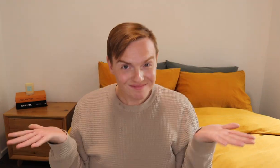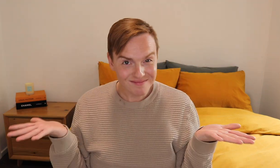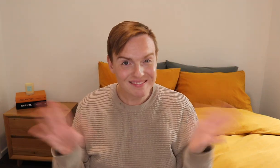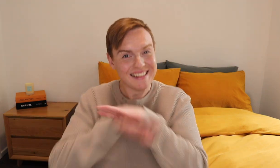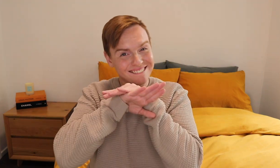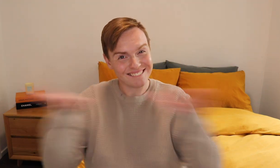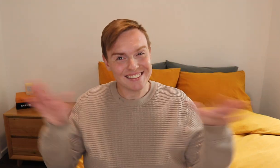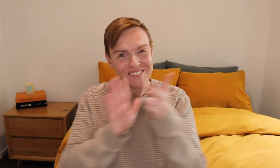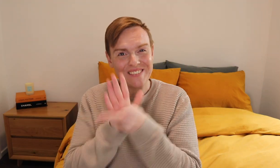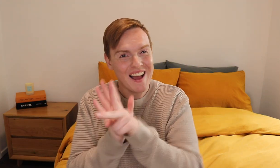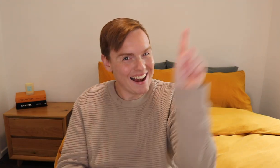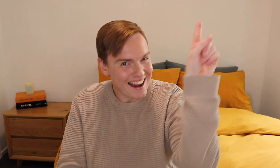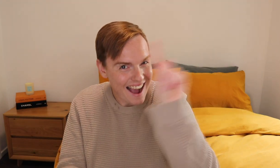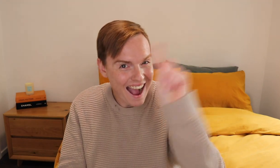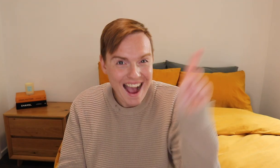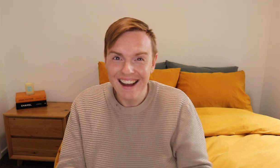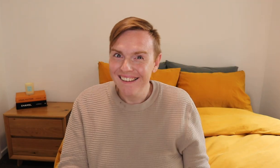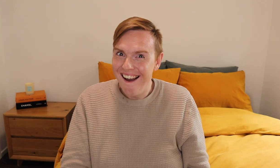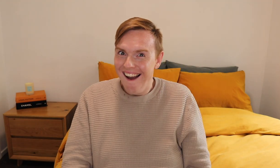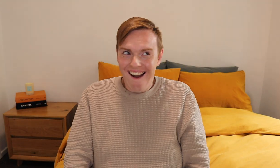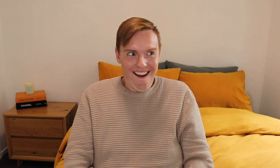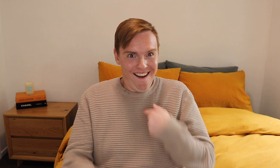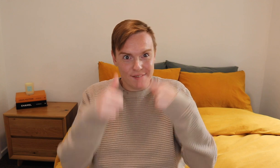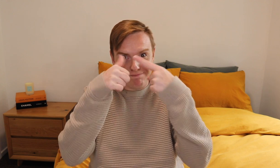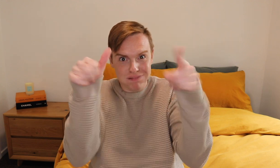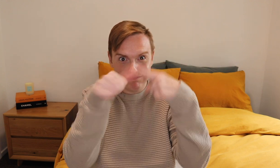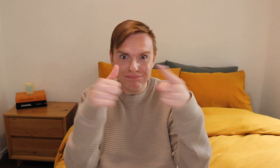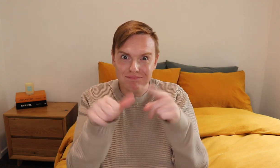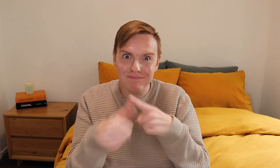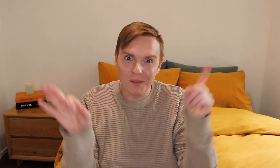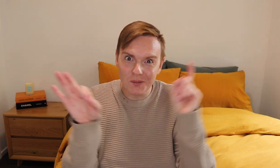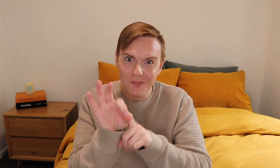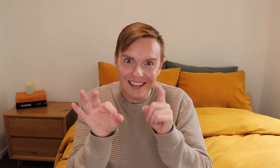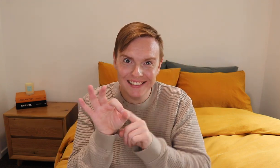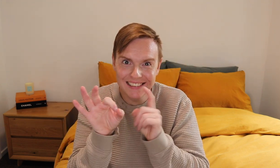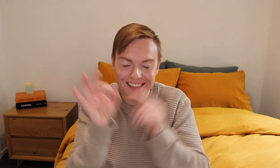So, it's end of the video now. I have answered your questions.